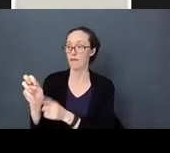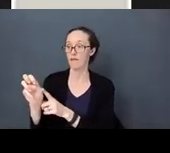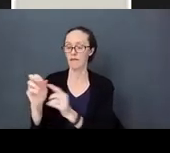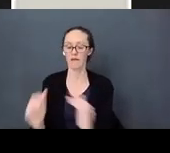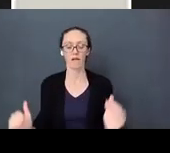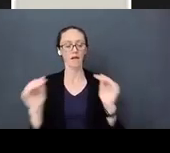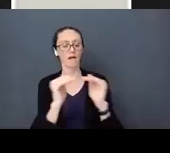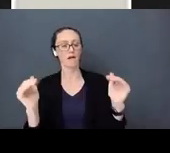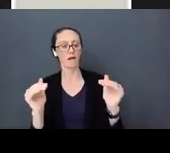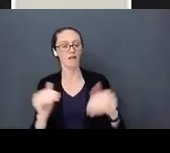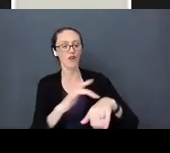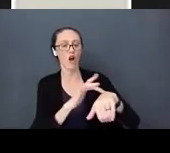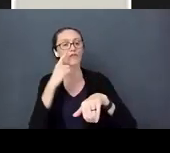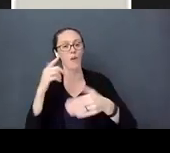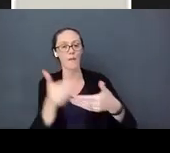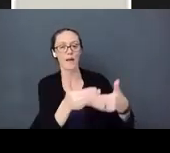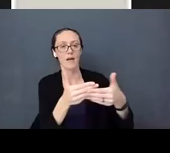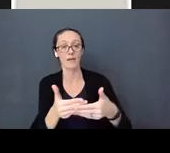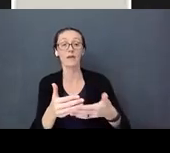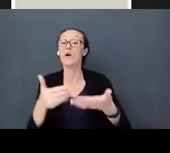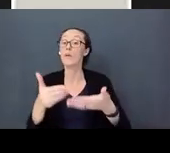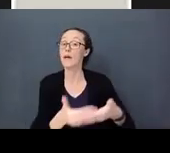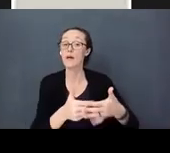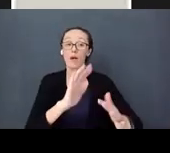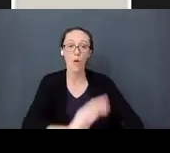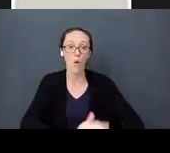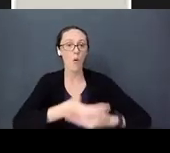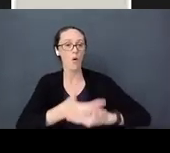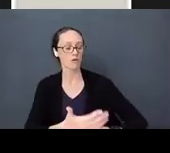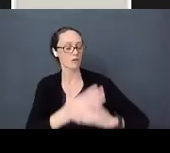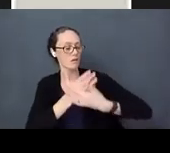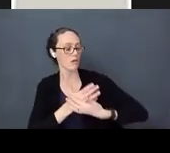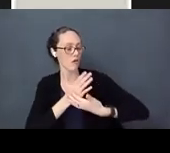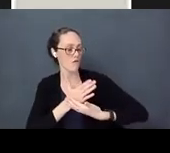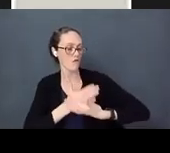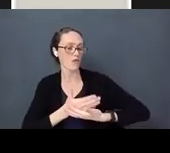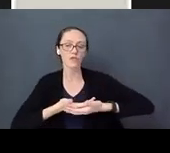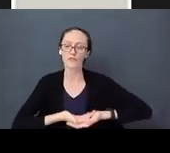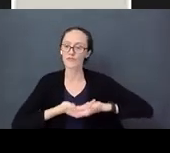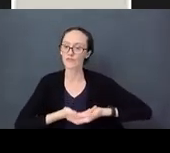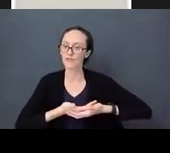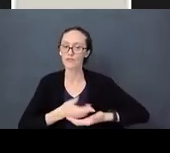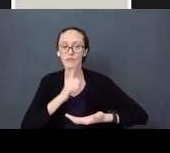for a baby. Touching a baby, holding a baby, comforting a baby, really caressing a baby